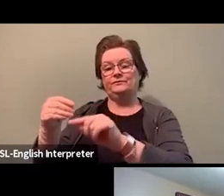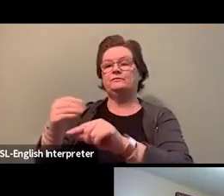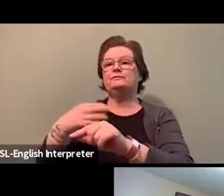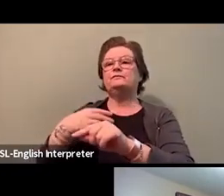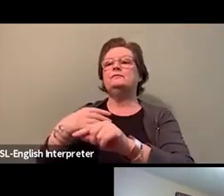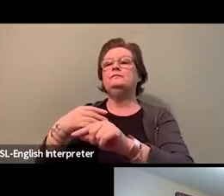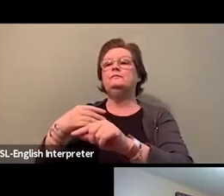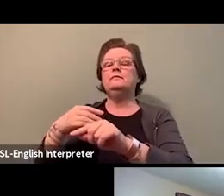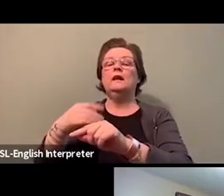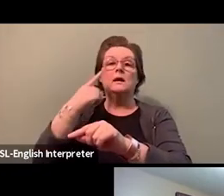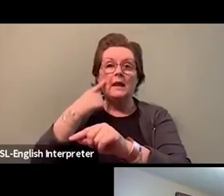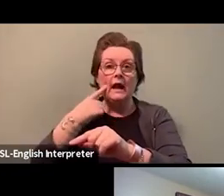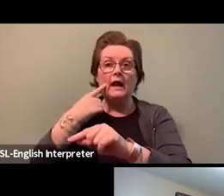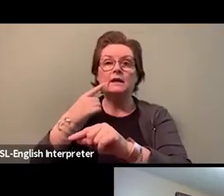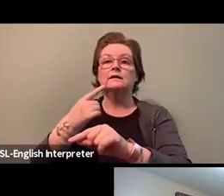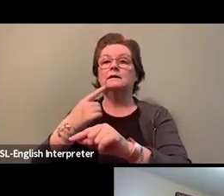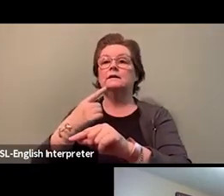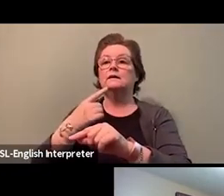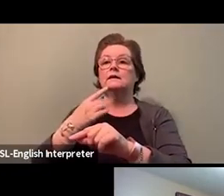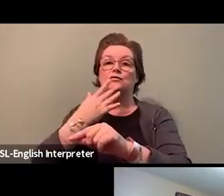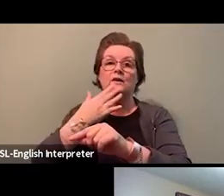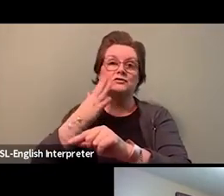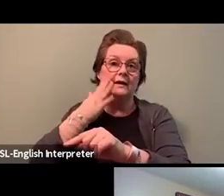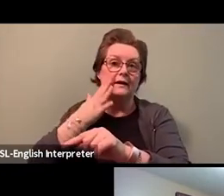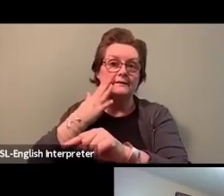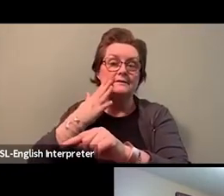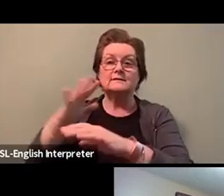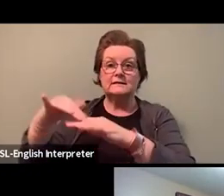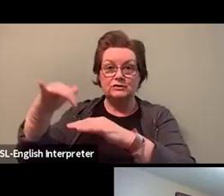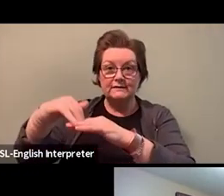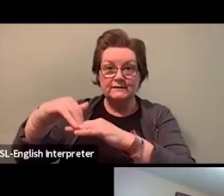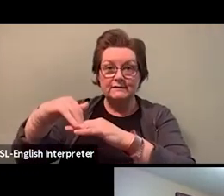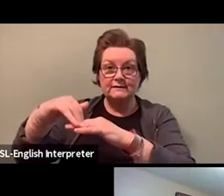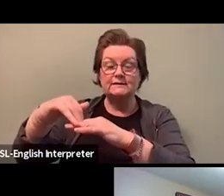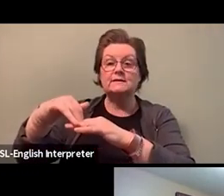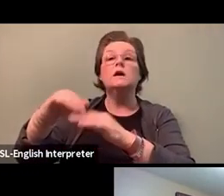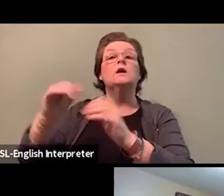and a lot of allies, white allies, went to convention,